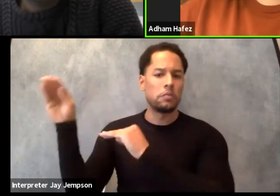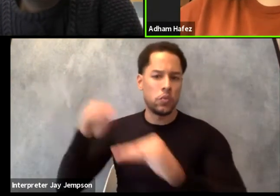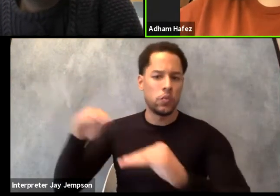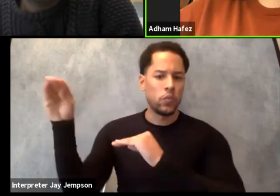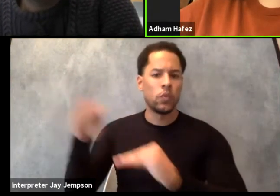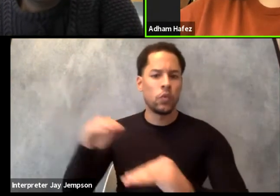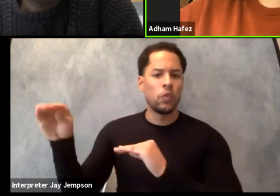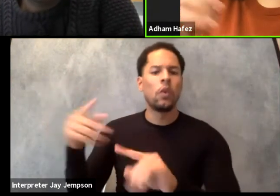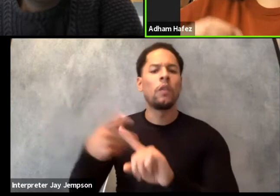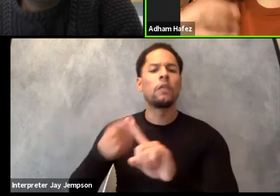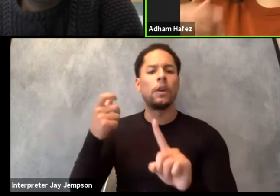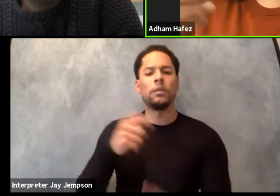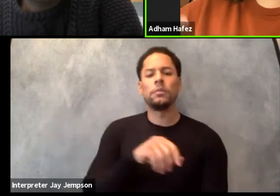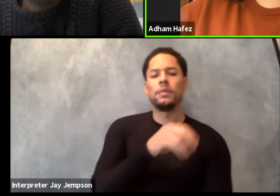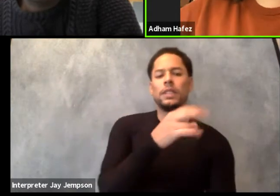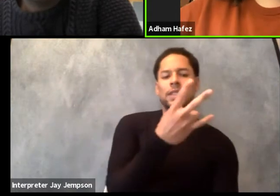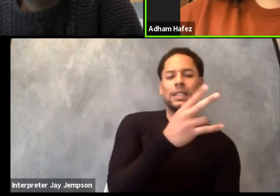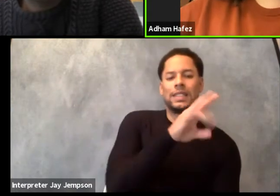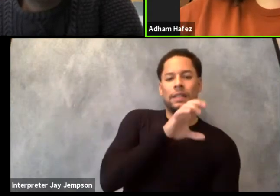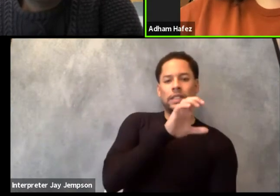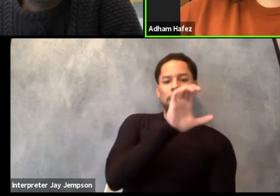How can you explore all these texts